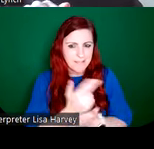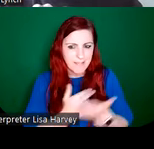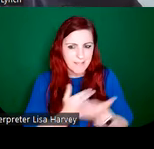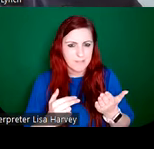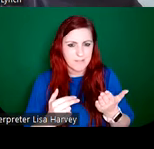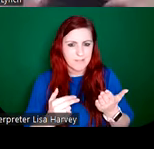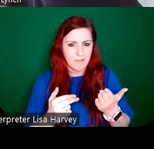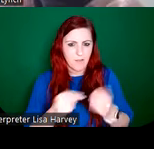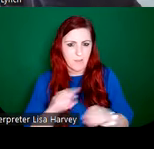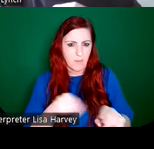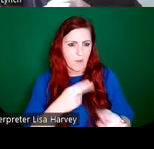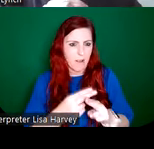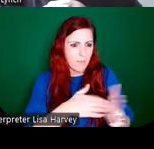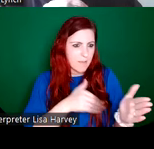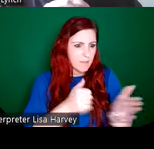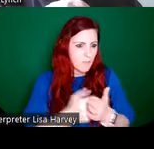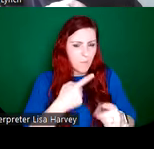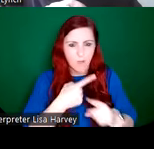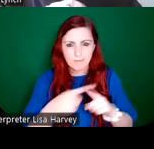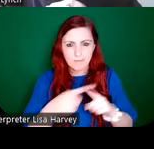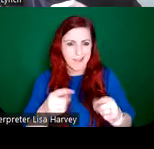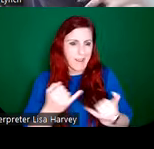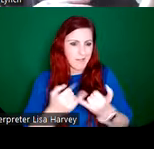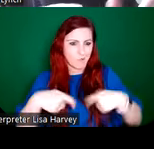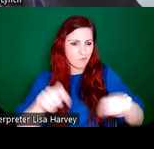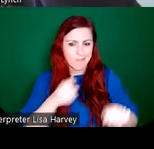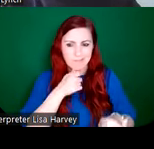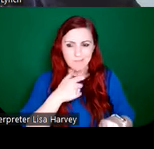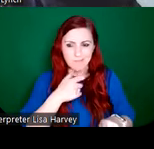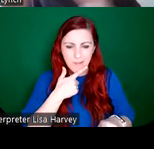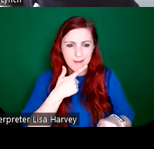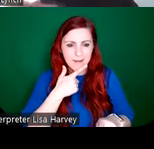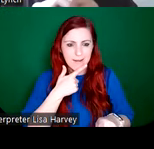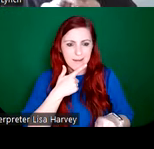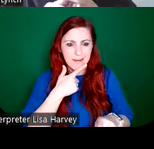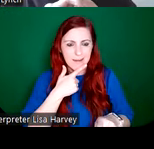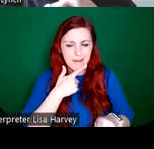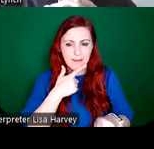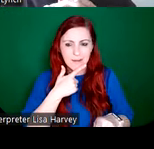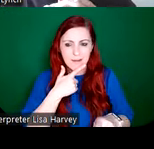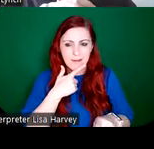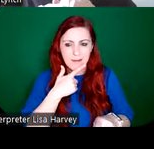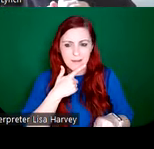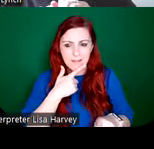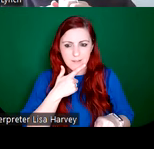business from all walks of life on the streets of Dublin. So this is very much his hobby, but it really influencesd his secular designs. As you can see here